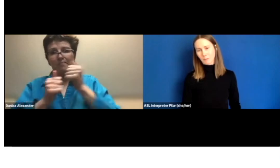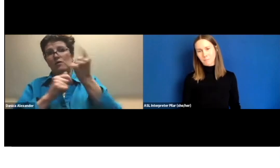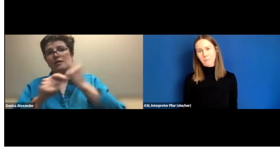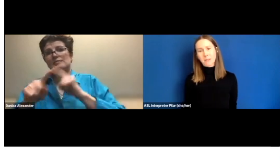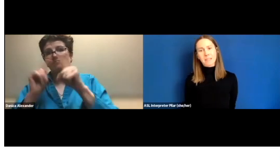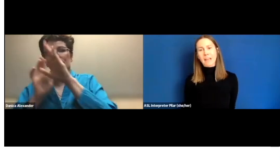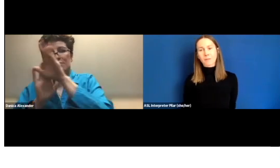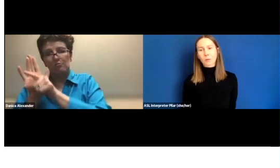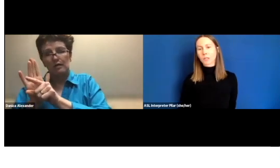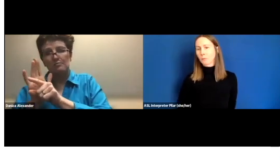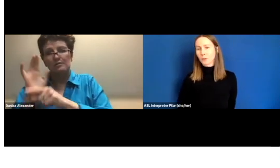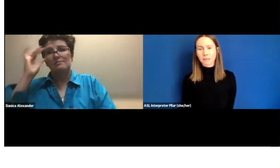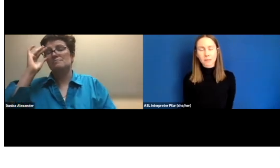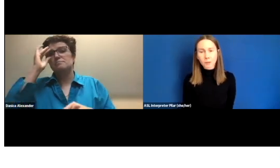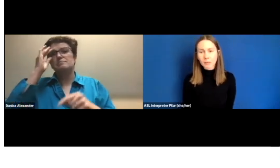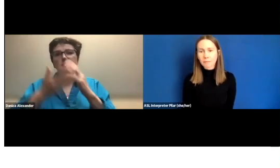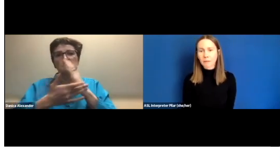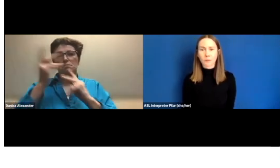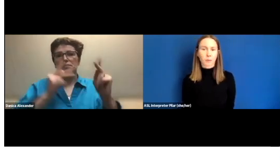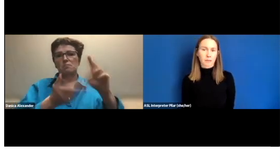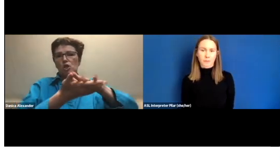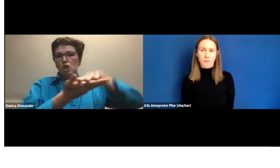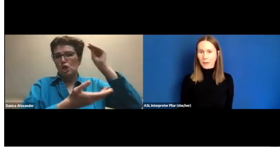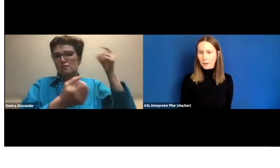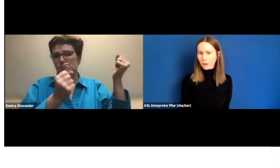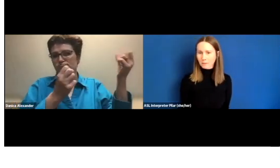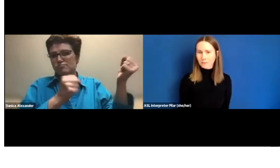Everyone communicates differently, everyone has a different background.